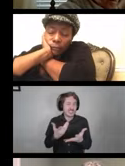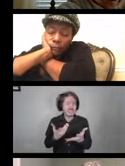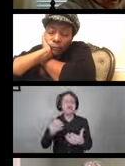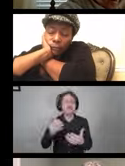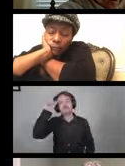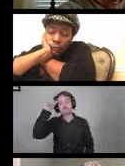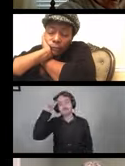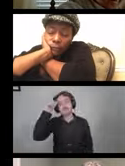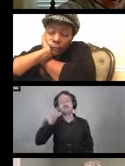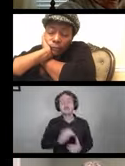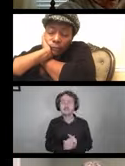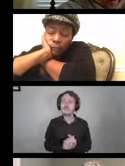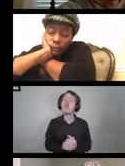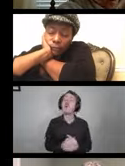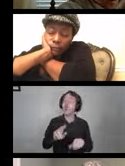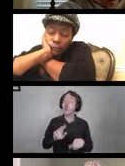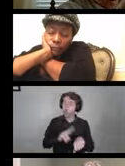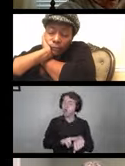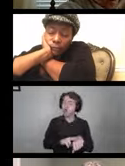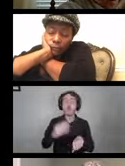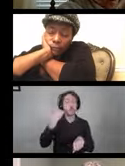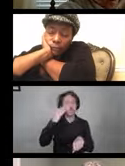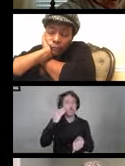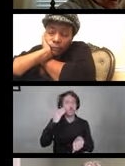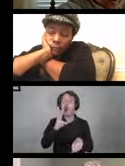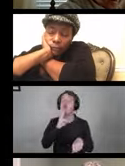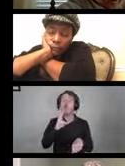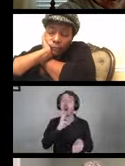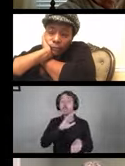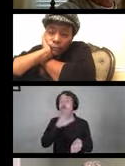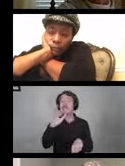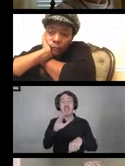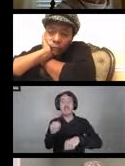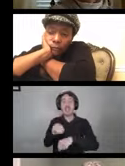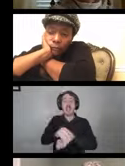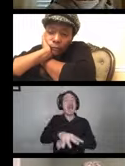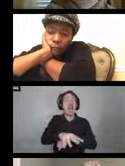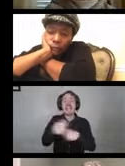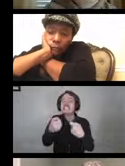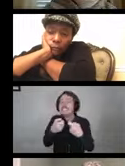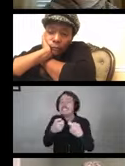I think we know that water should never get into the electronic parts.